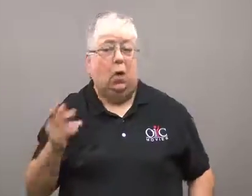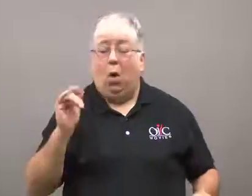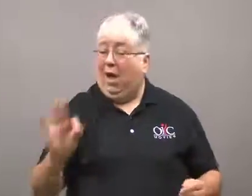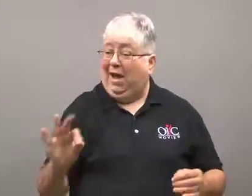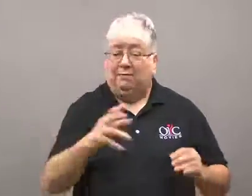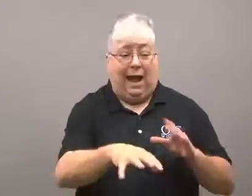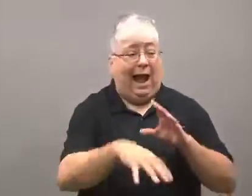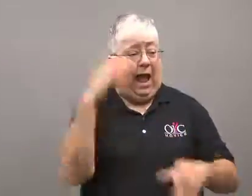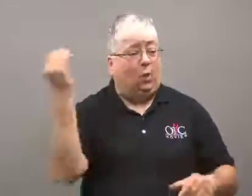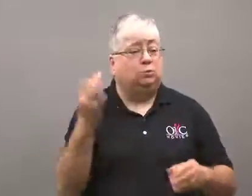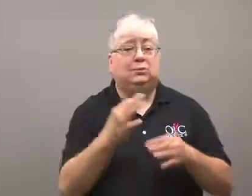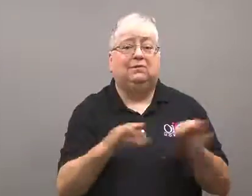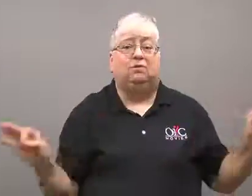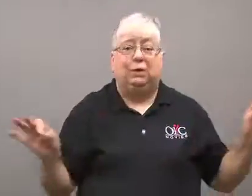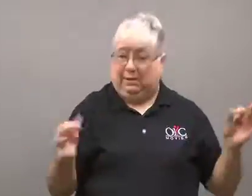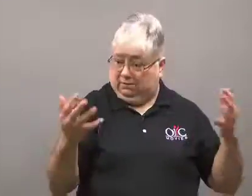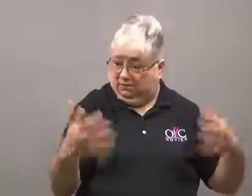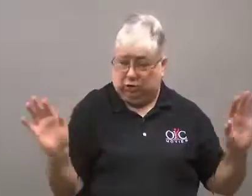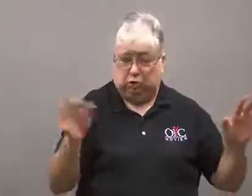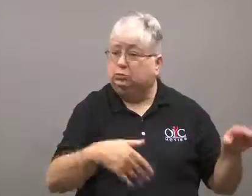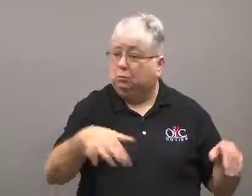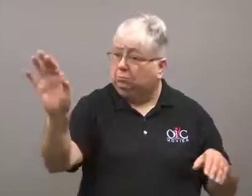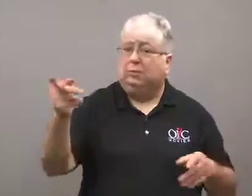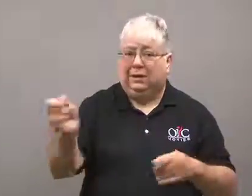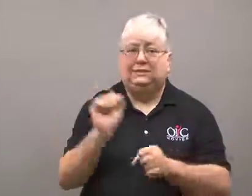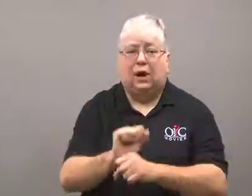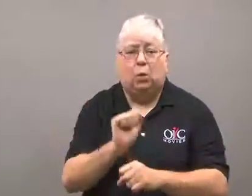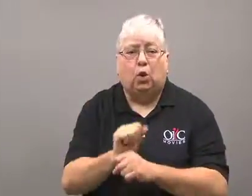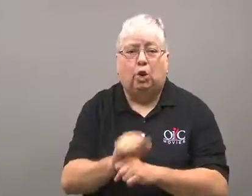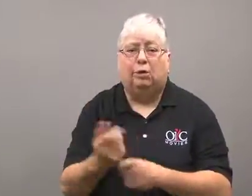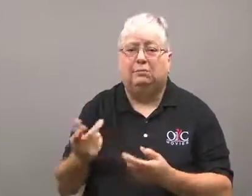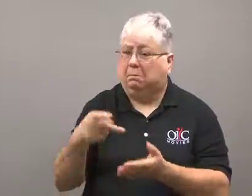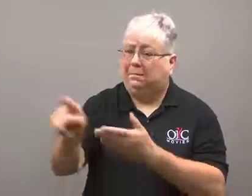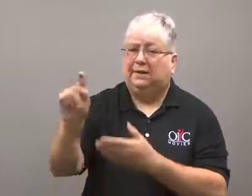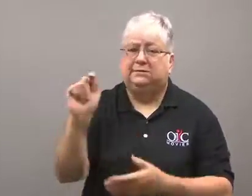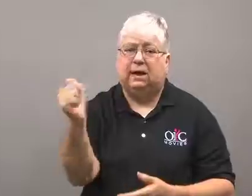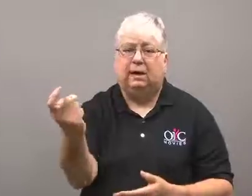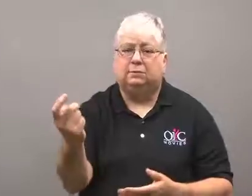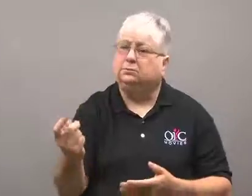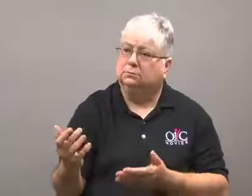Released prisoners can work and pay taxes on their earnings.